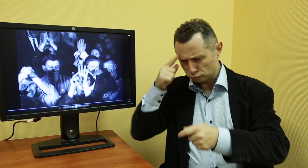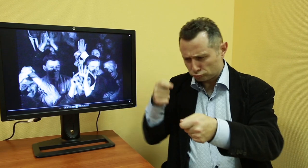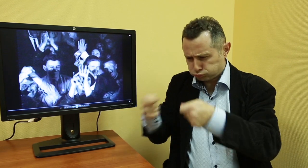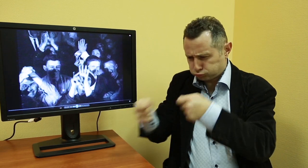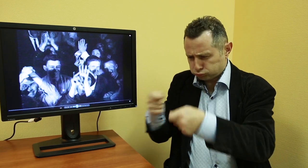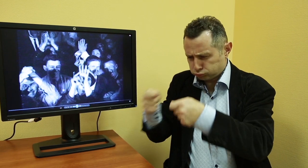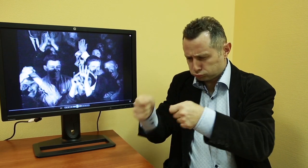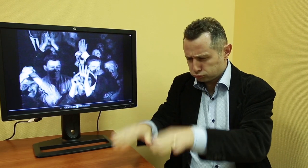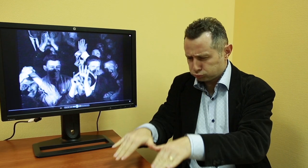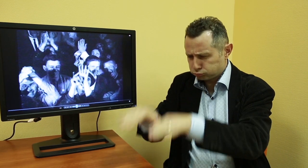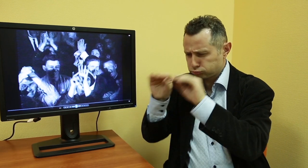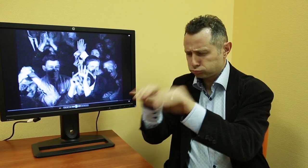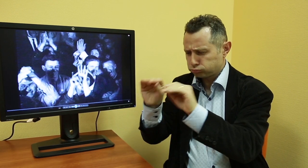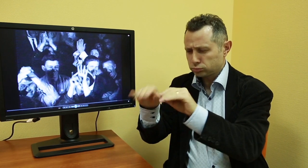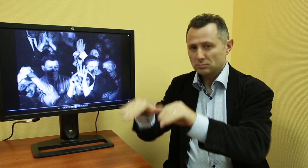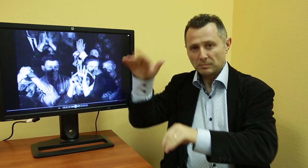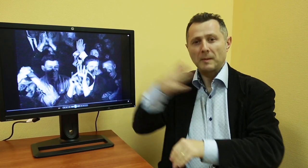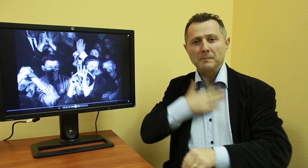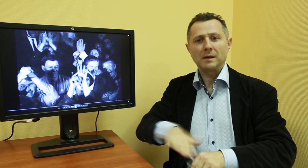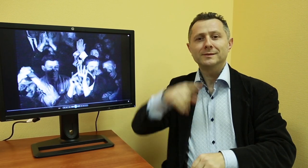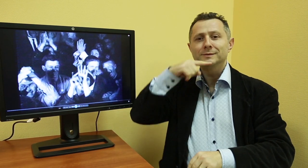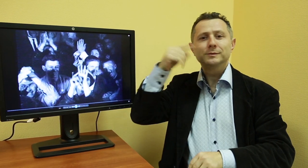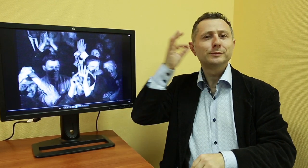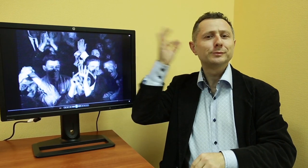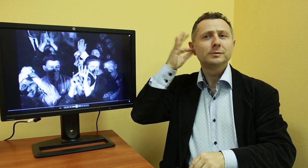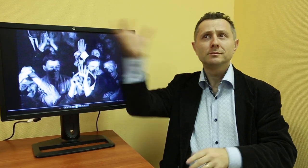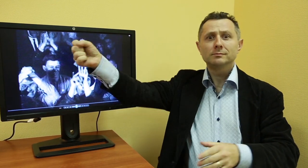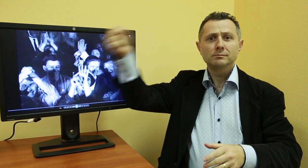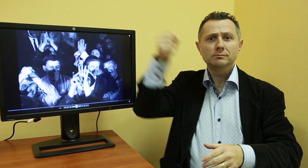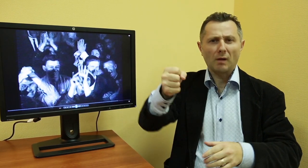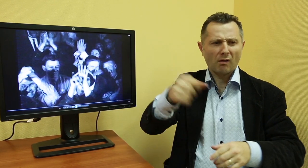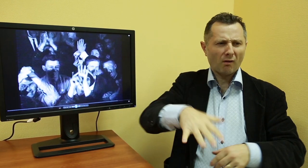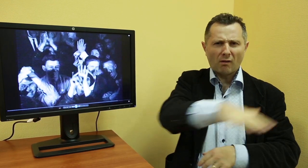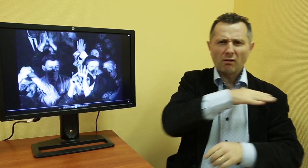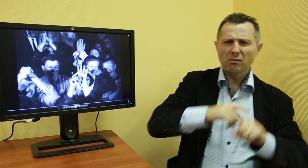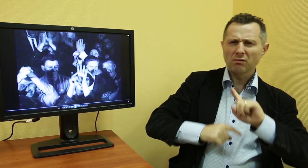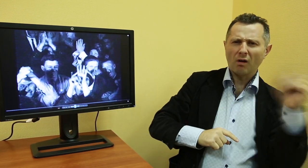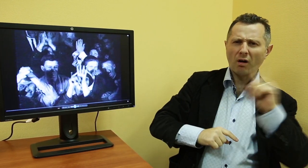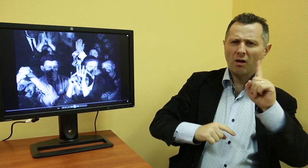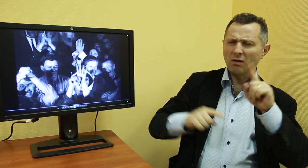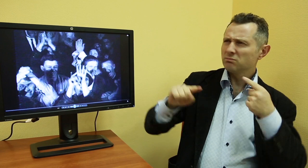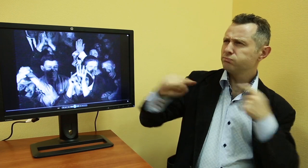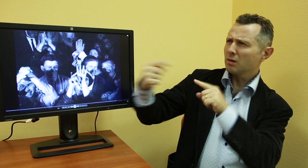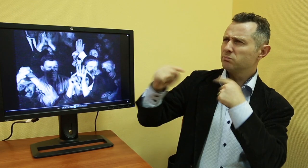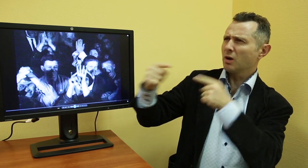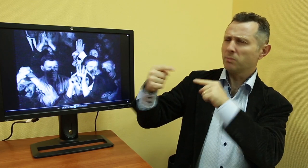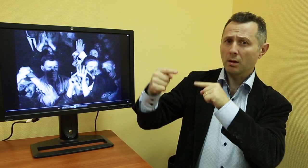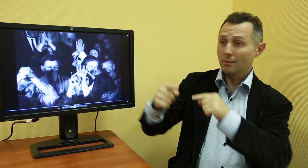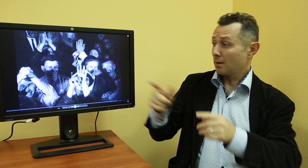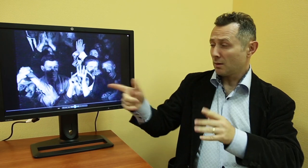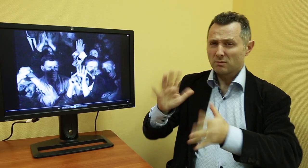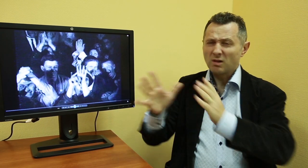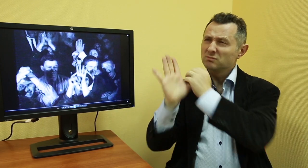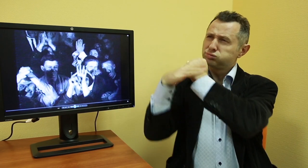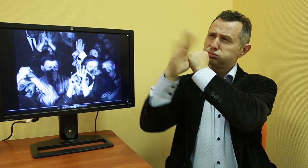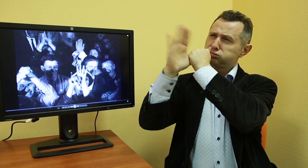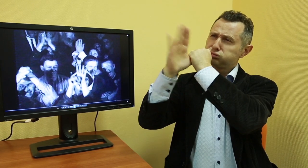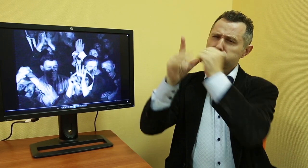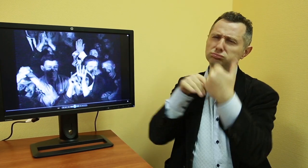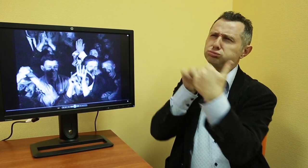proposal for the hearing commissar. This ended up uniting the Communist generation and the older generation. They made very clear their opinion of the Soviet government’s idea and sent a clear message to the government that they would not vote